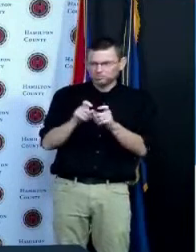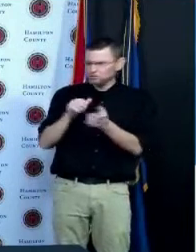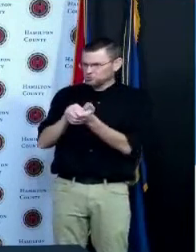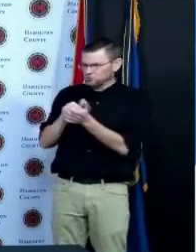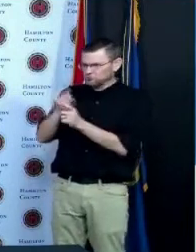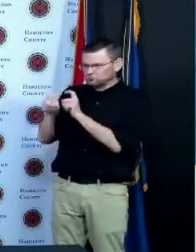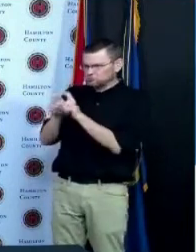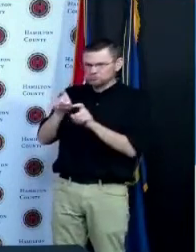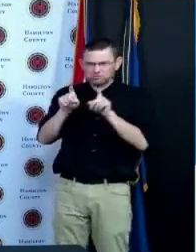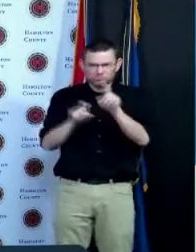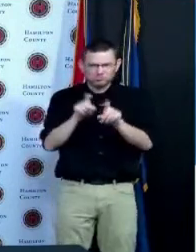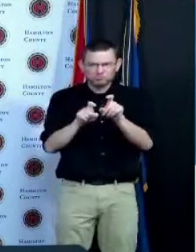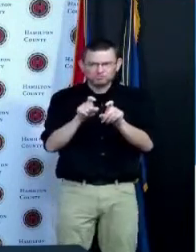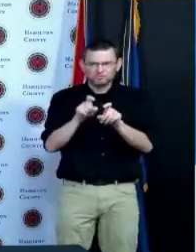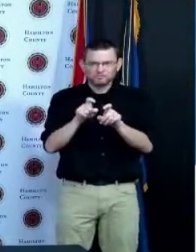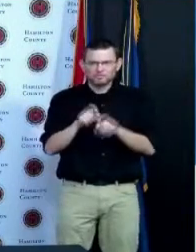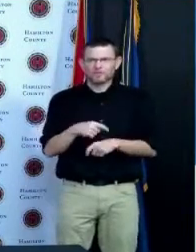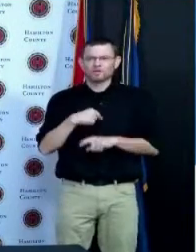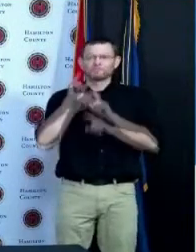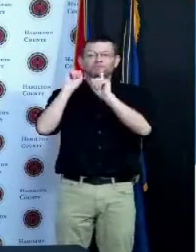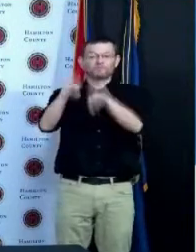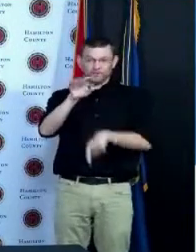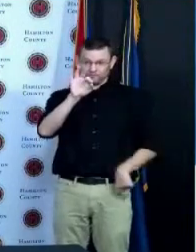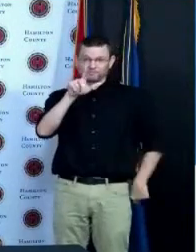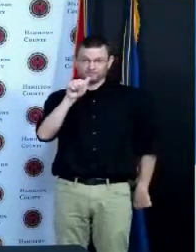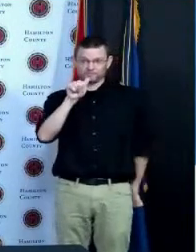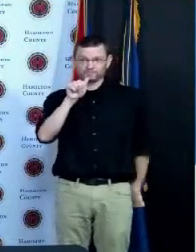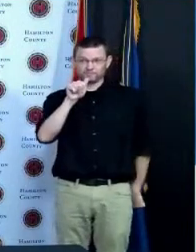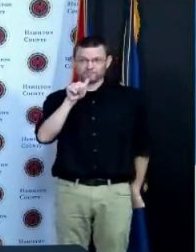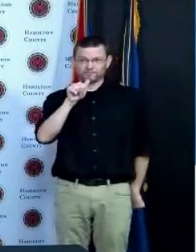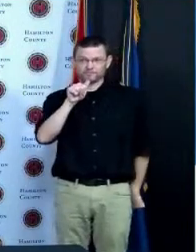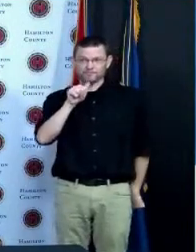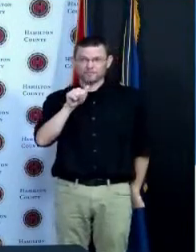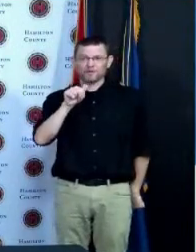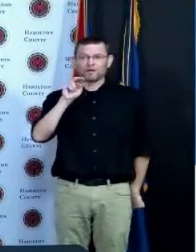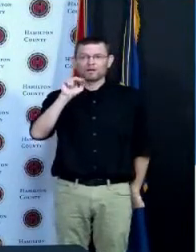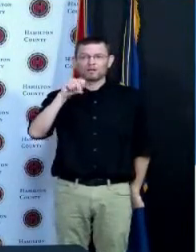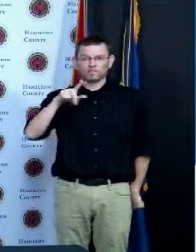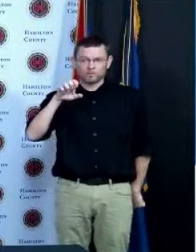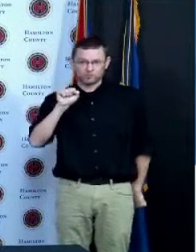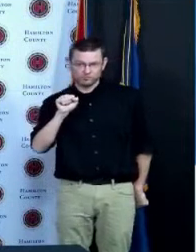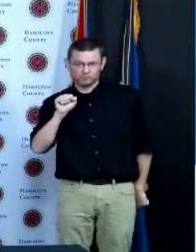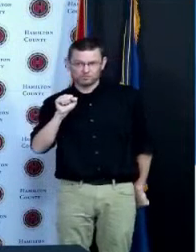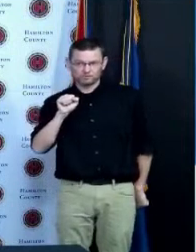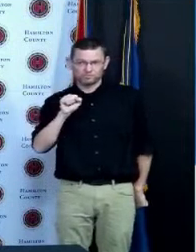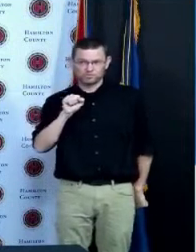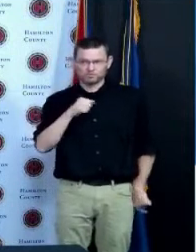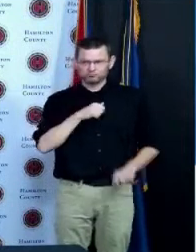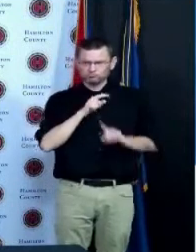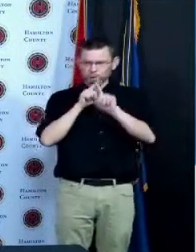there were testing sites that Ron Desantis set up in which at a public store that had 500 vaccines